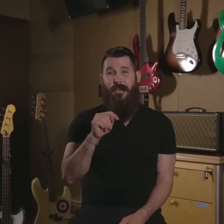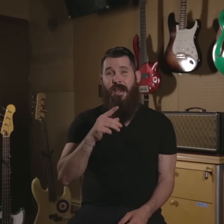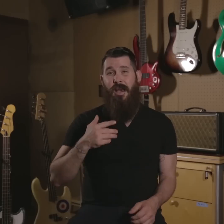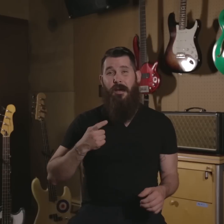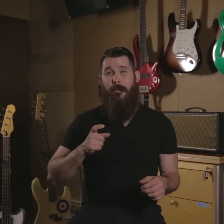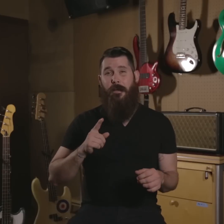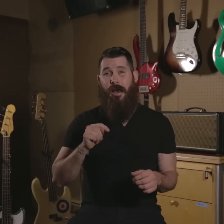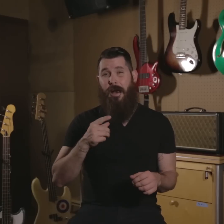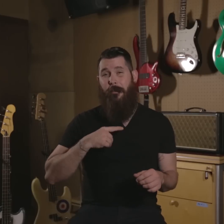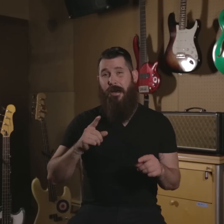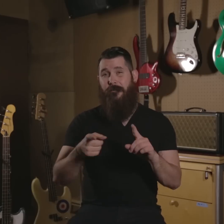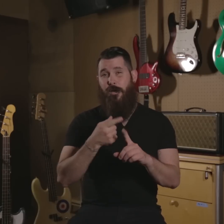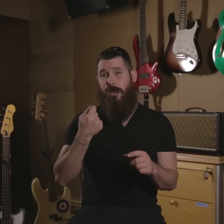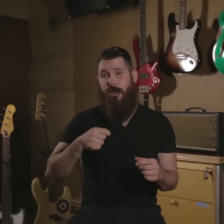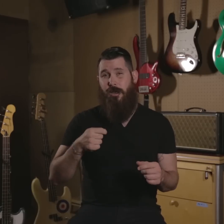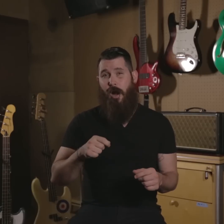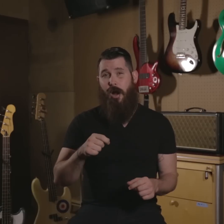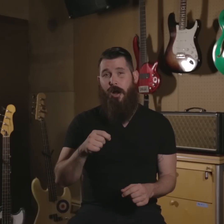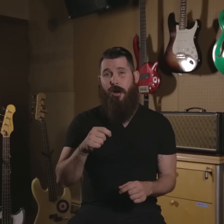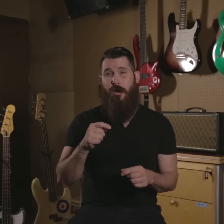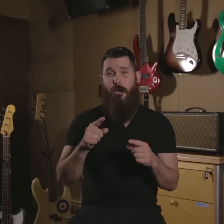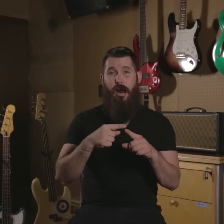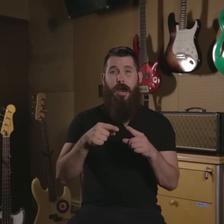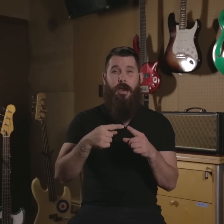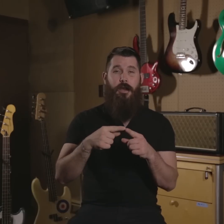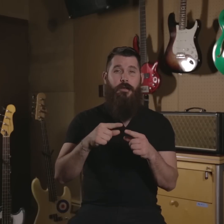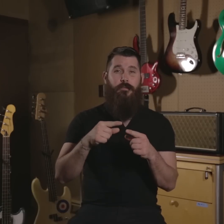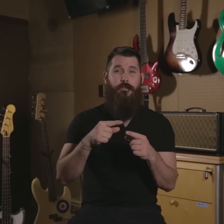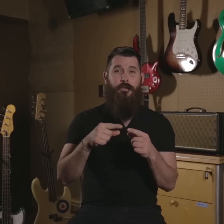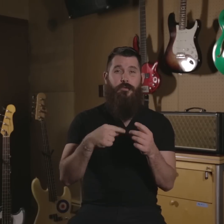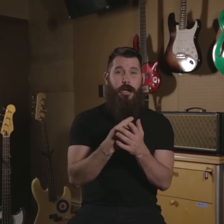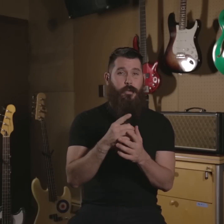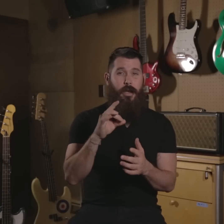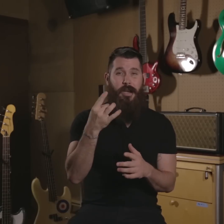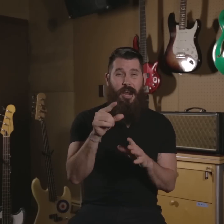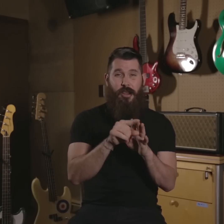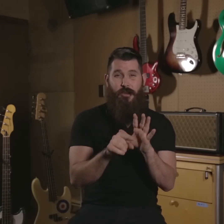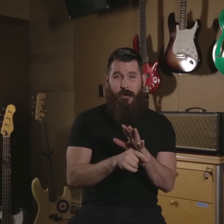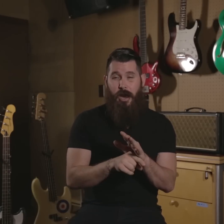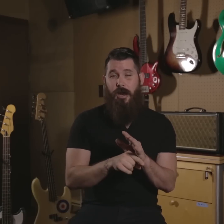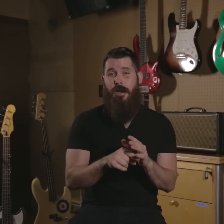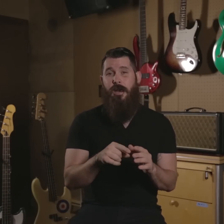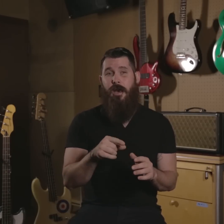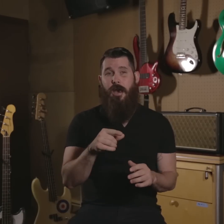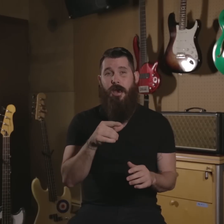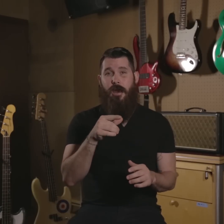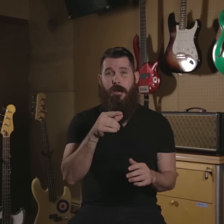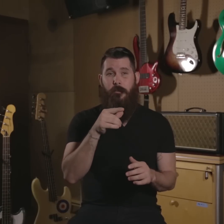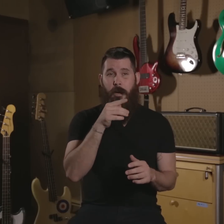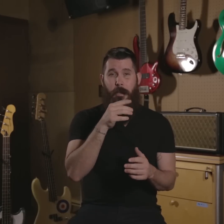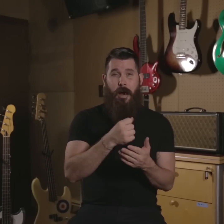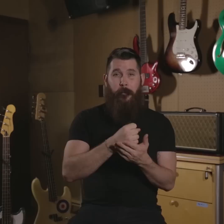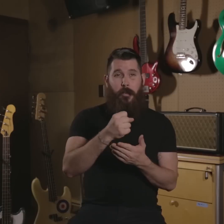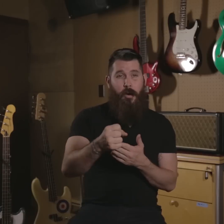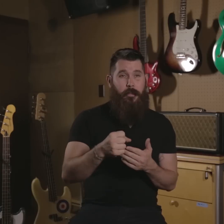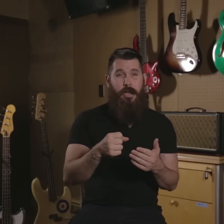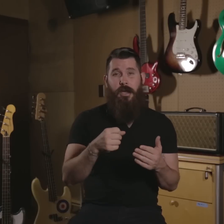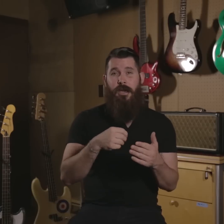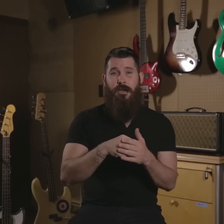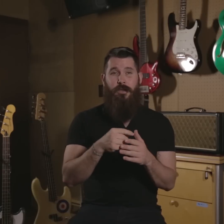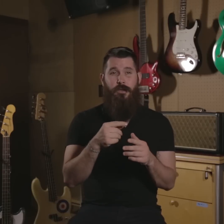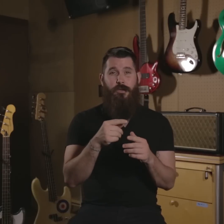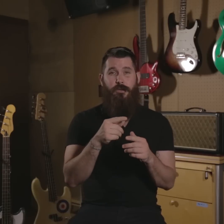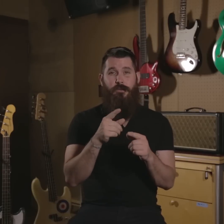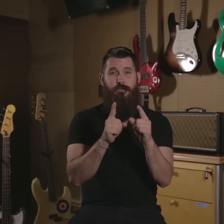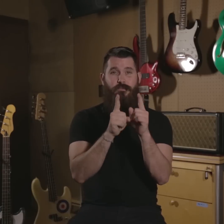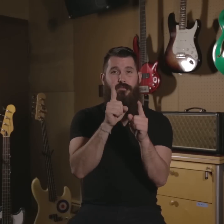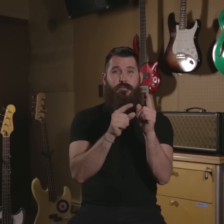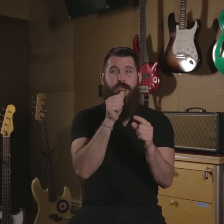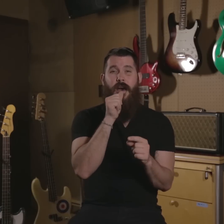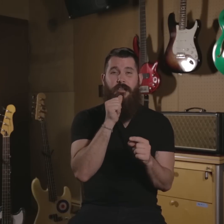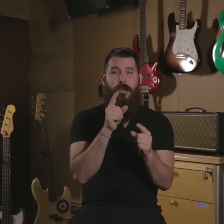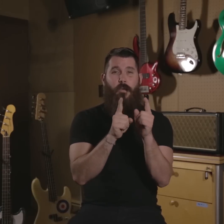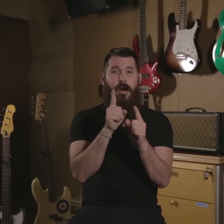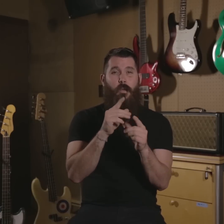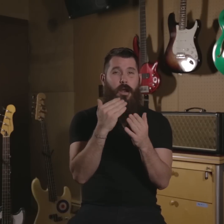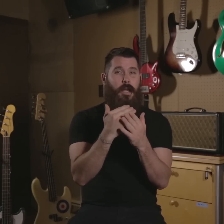I got my first guitar when I graduated 8th grade. My mom put me into one on one private